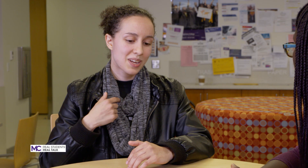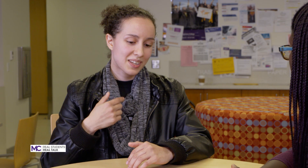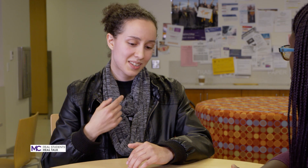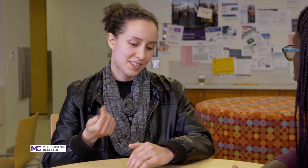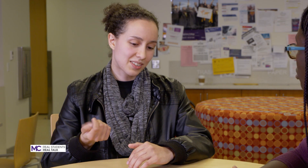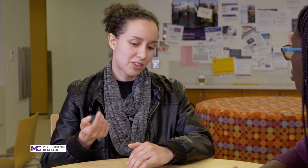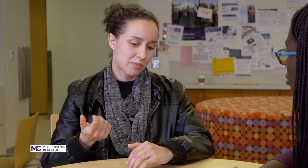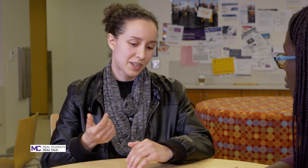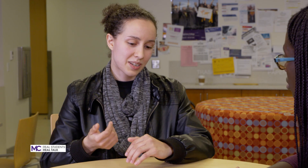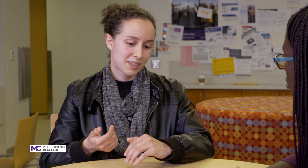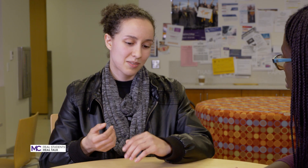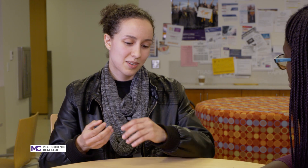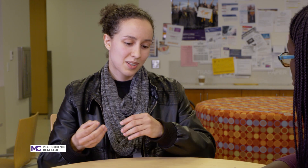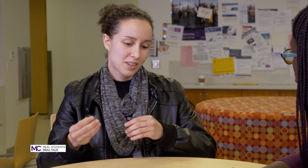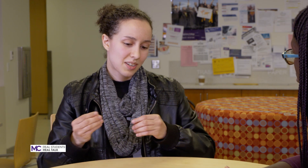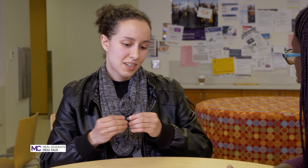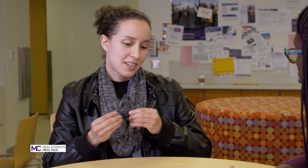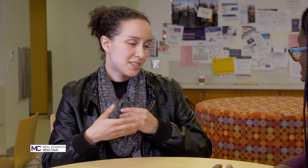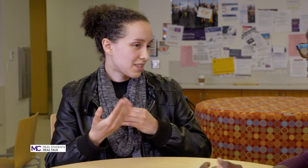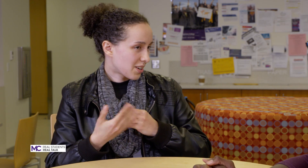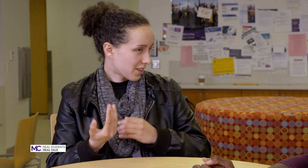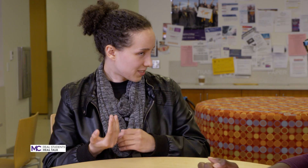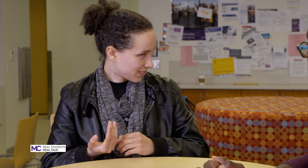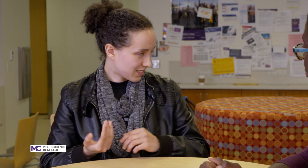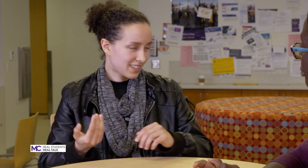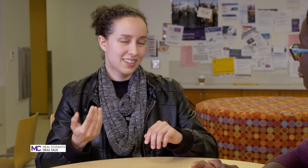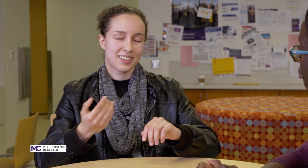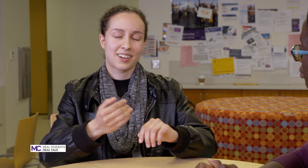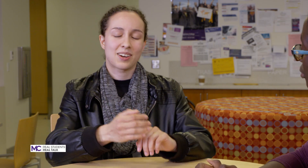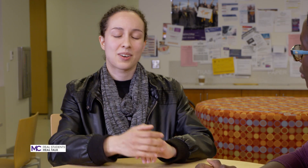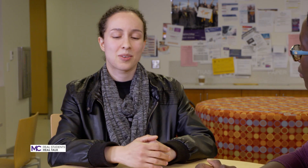me it's a little bit easier mmm-hmm